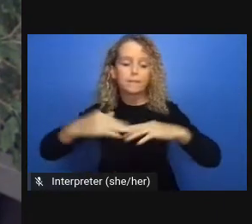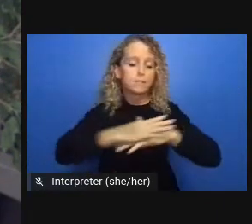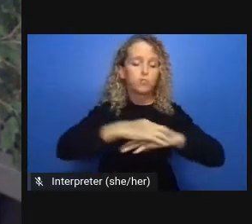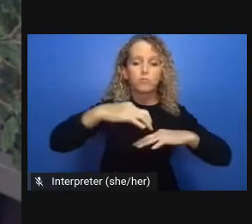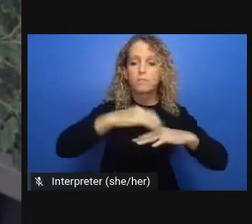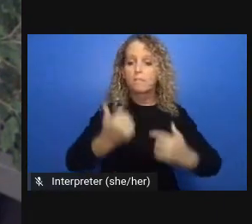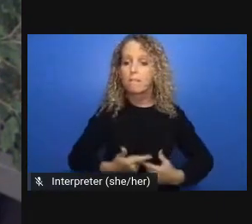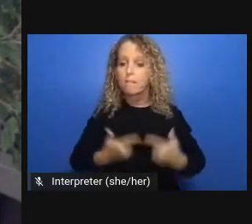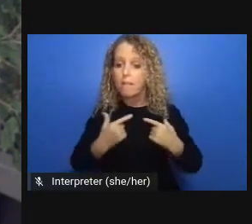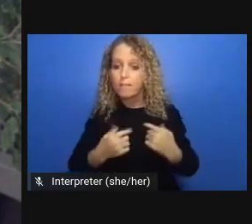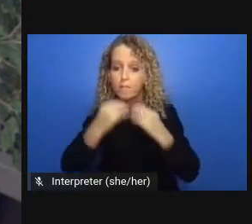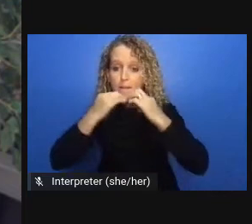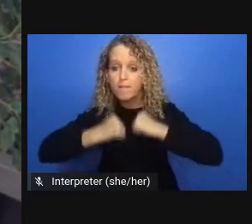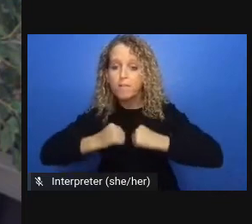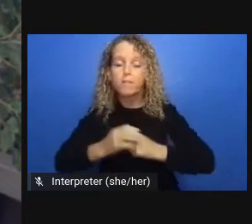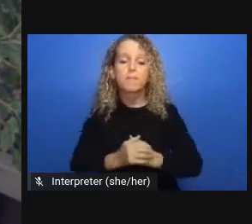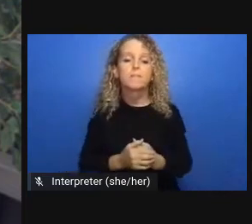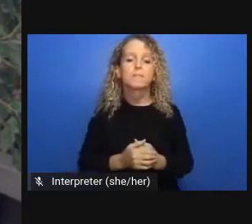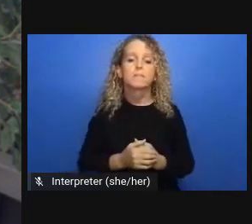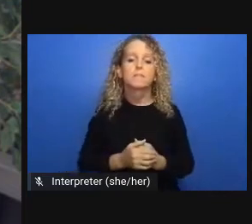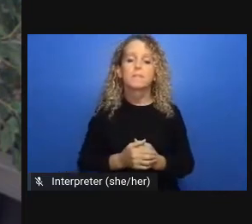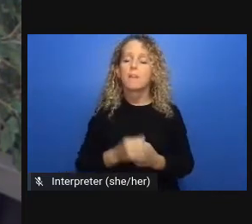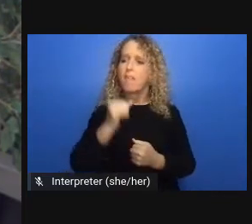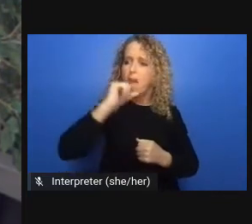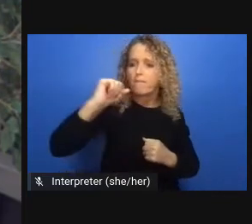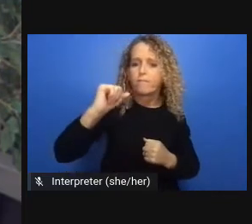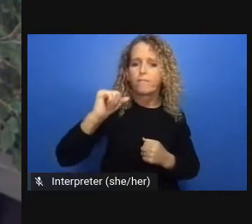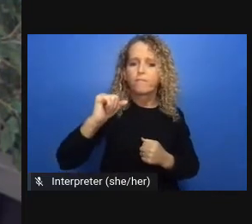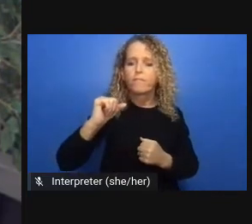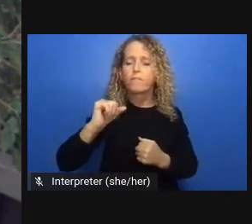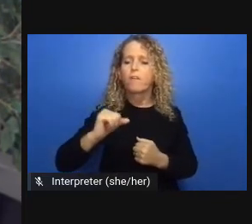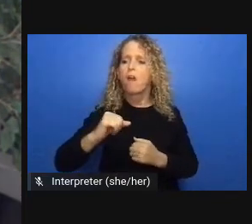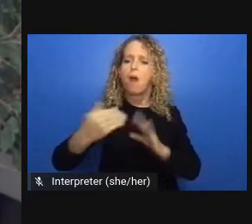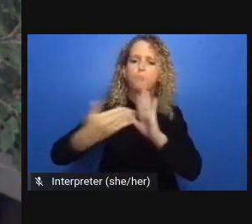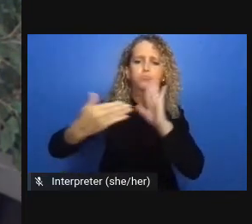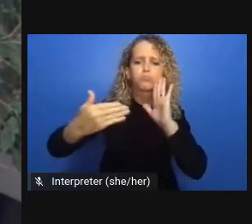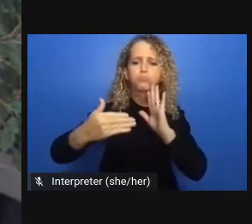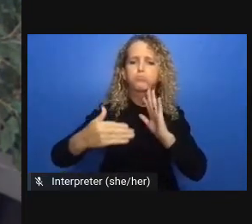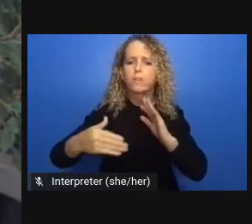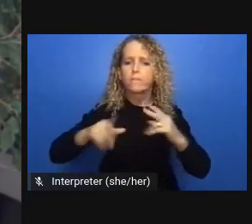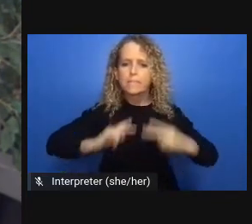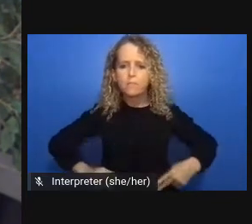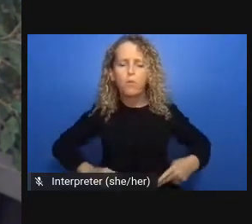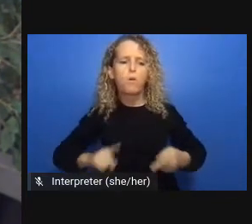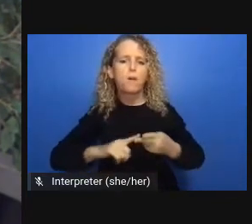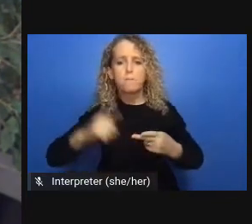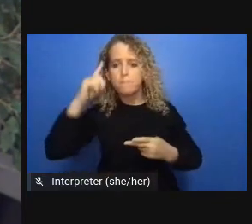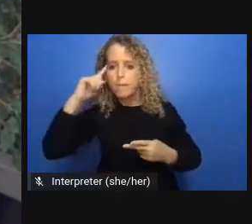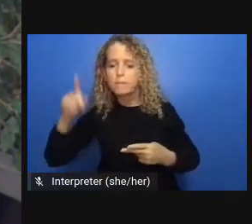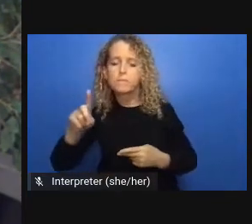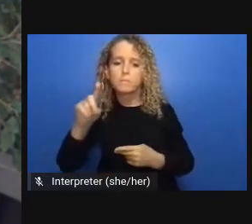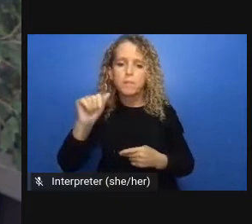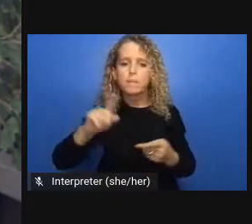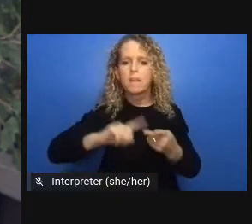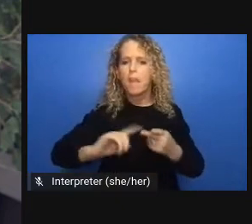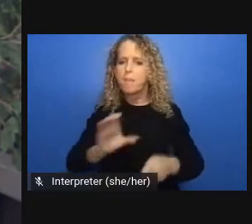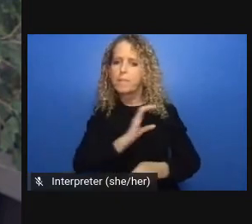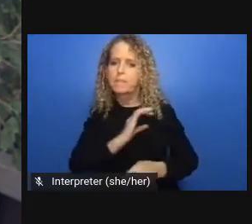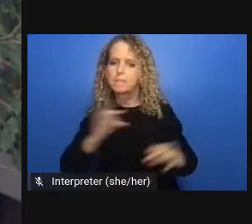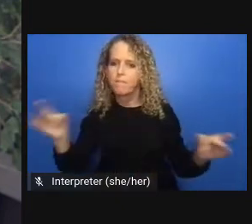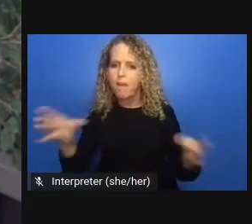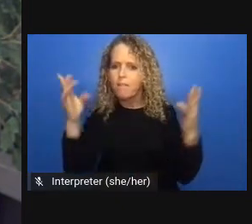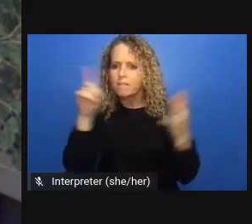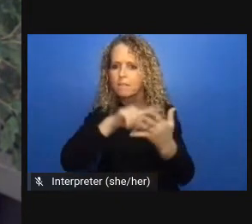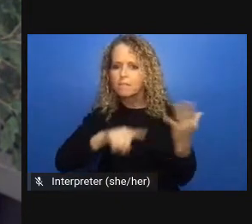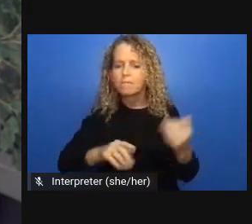and some of whom are still in jail awaiting trial so in some i'll just sup you know this is a moment